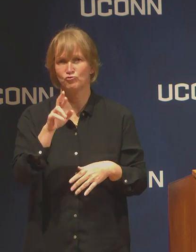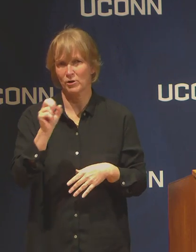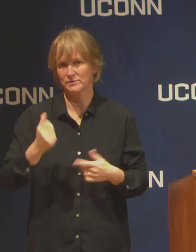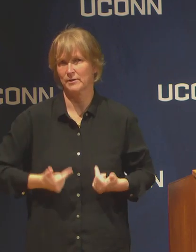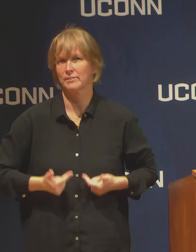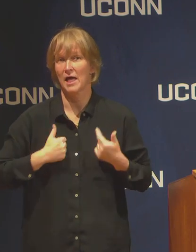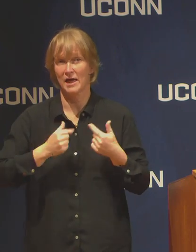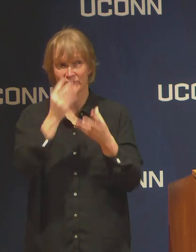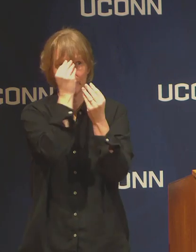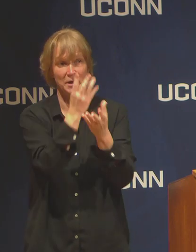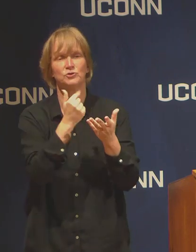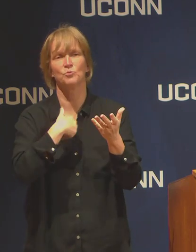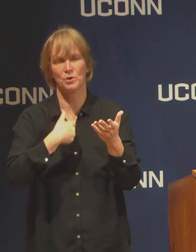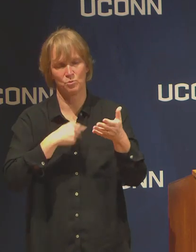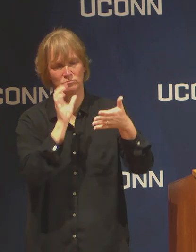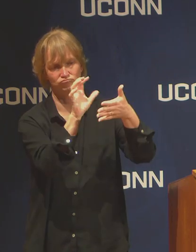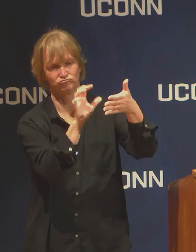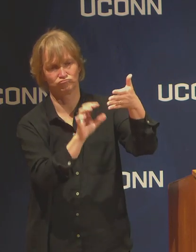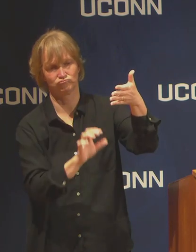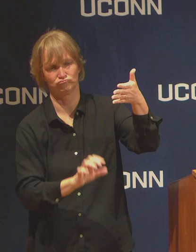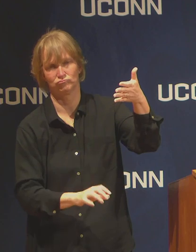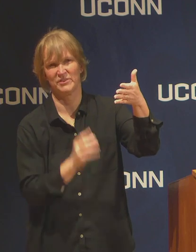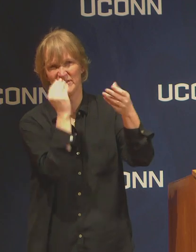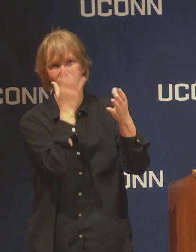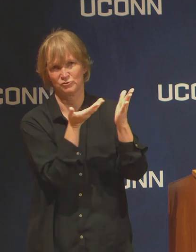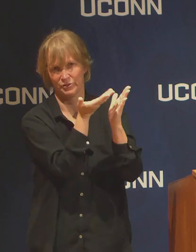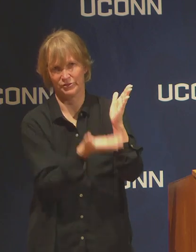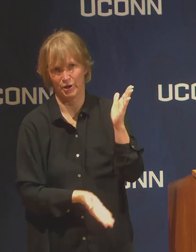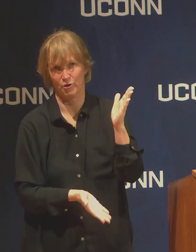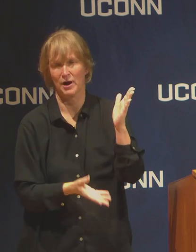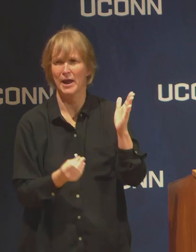later day and made it available through